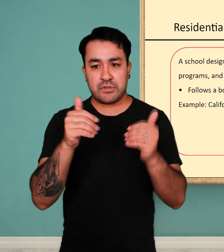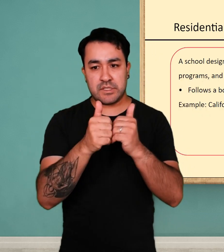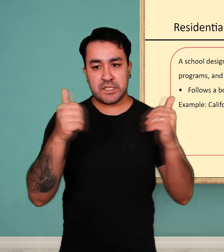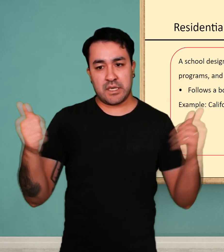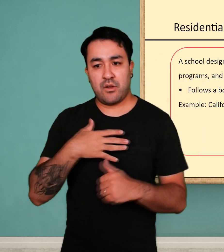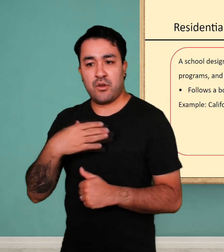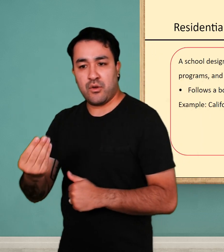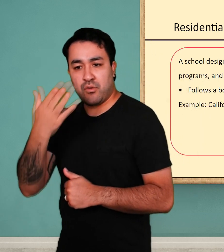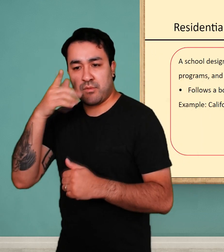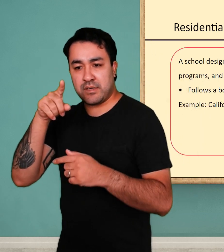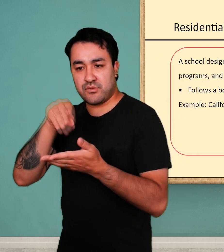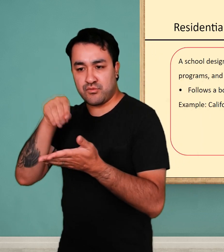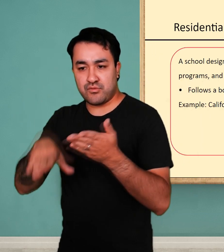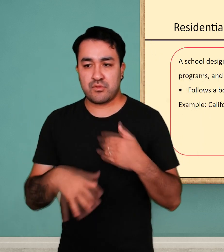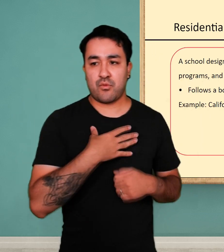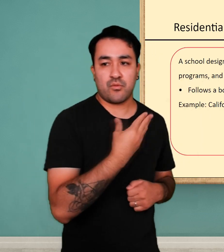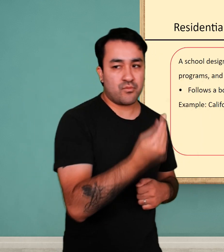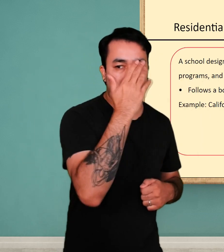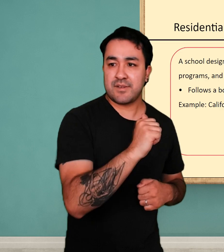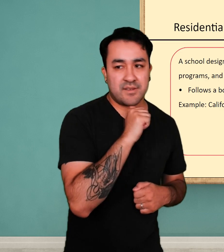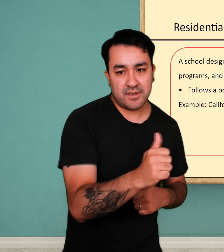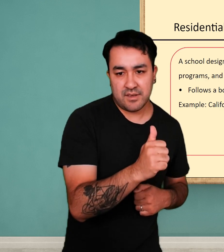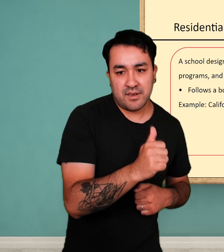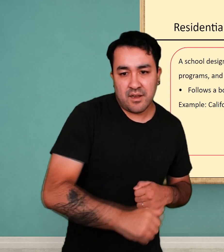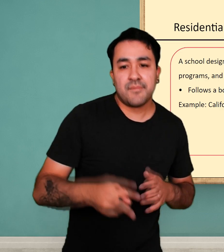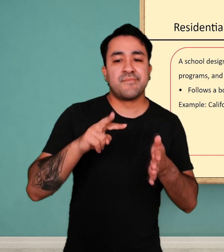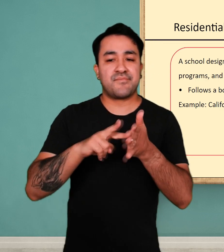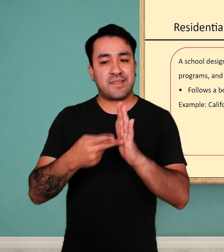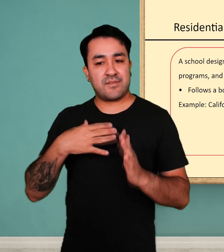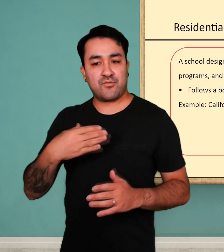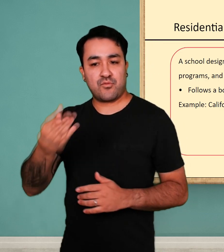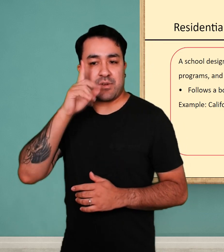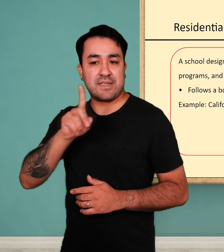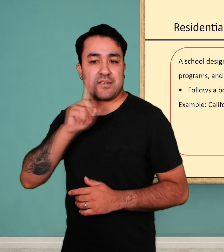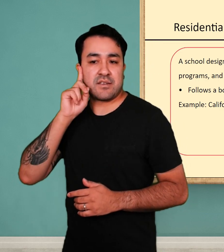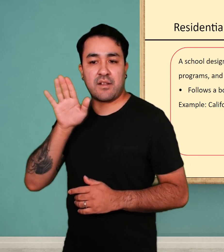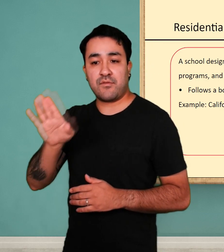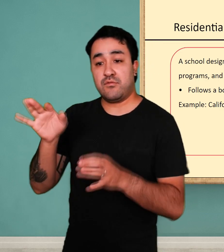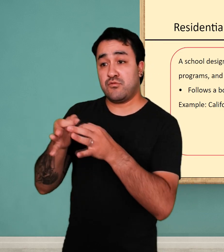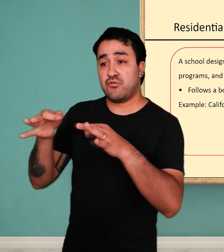Deaf people is the reason why the culture has developed the way it has. This includes